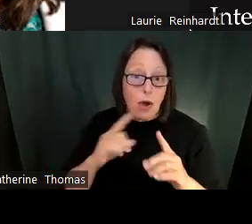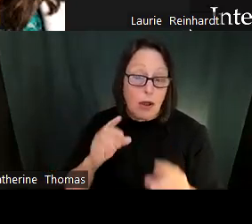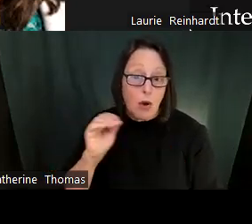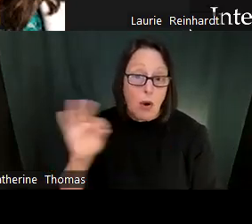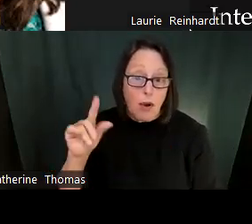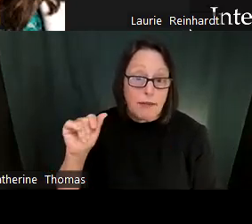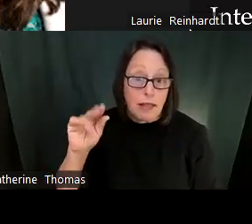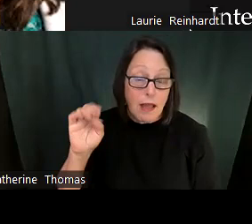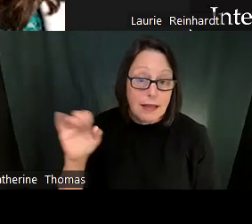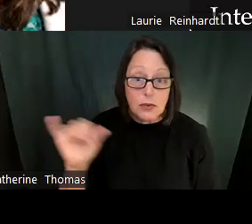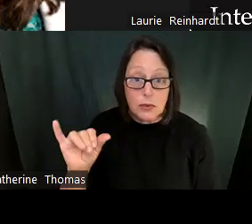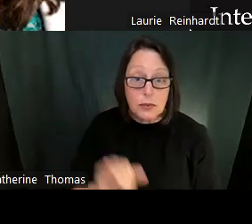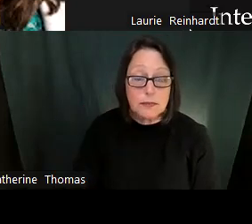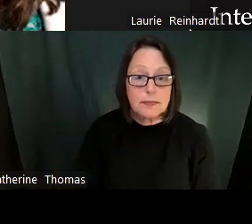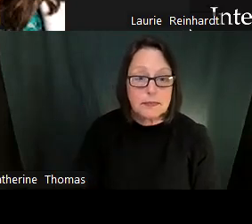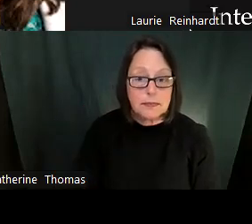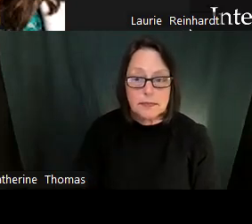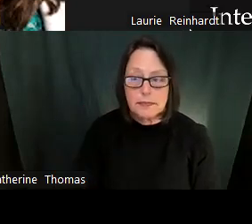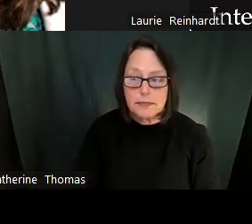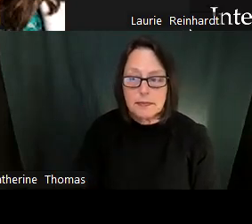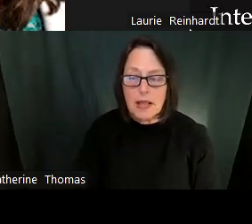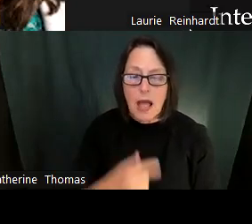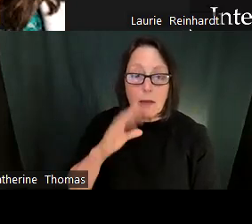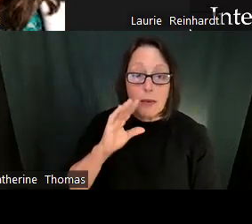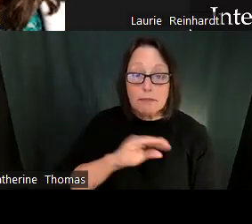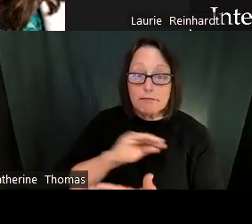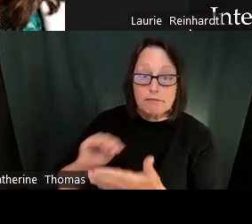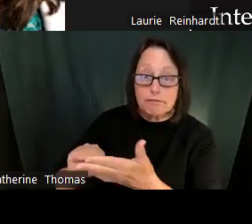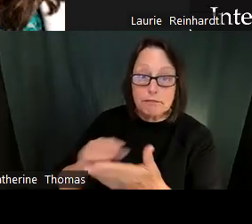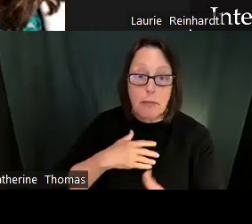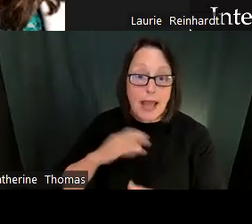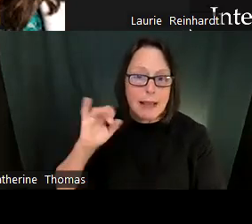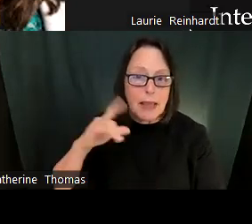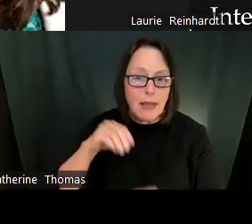So that's how I would find a curriculum for sure. So that's how I would find a curriculum for sure. Thanks.